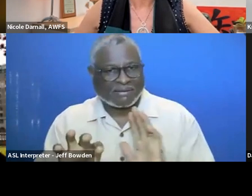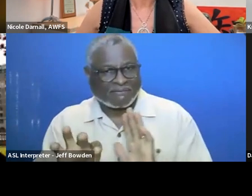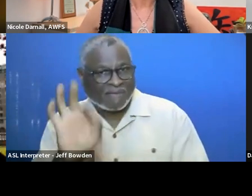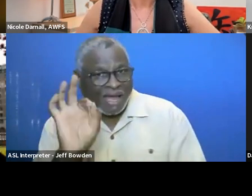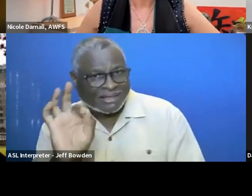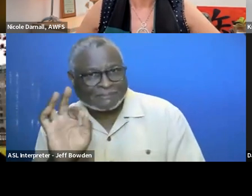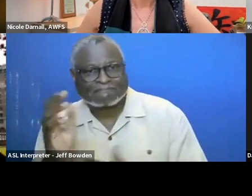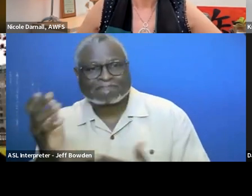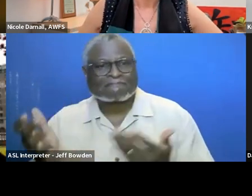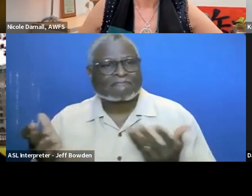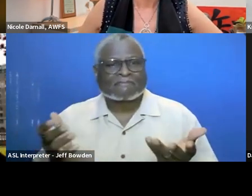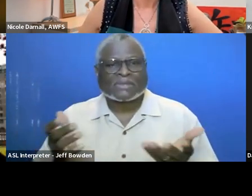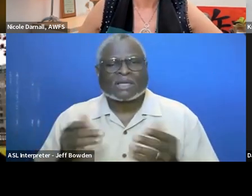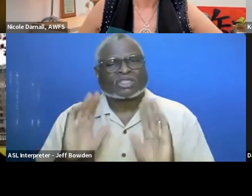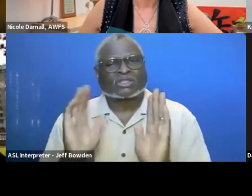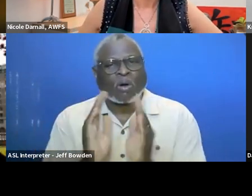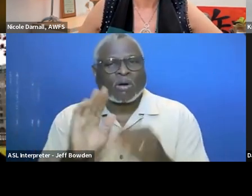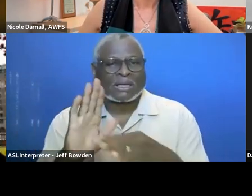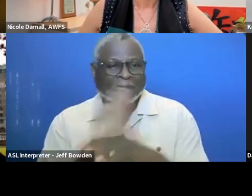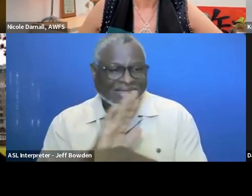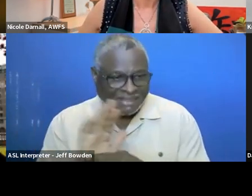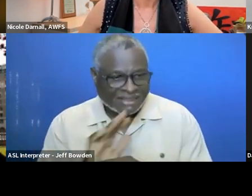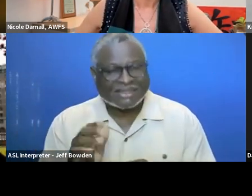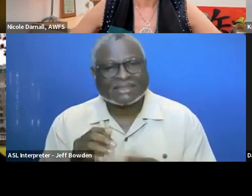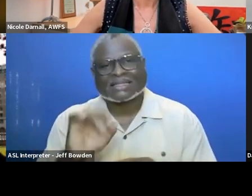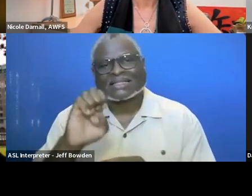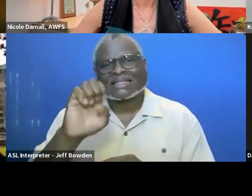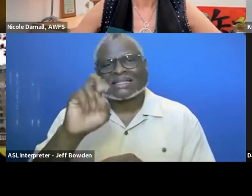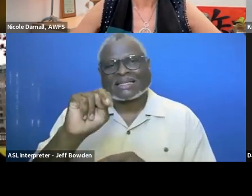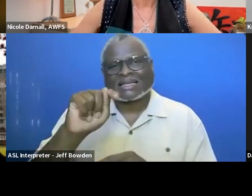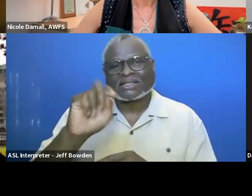to find small business enterprises to do some work.